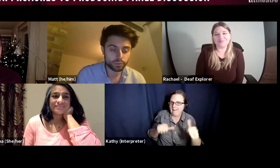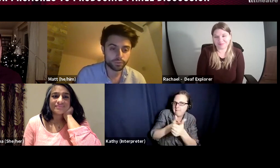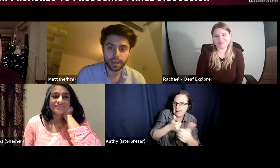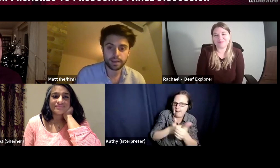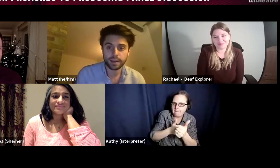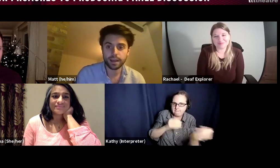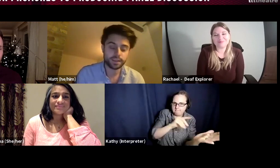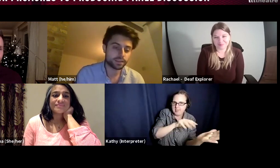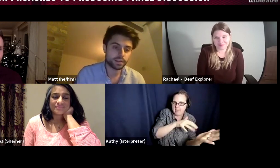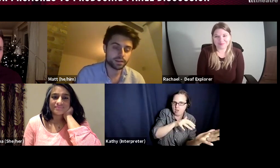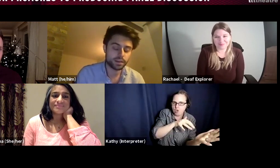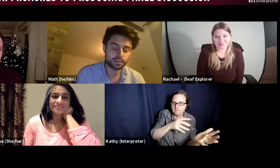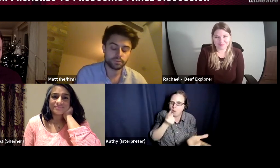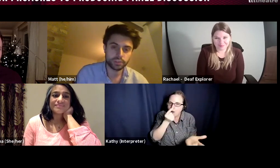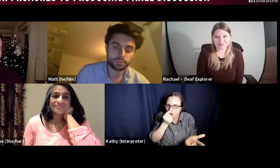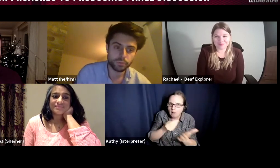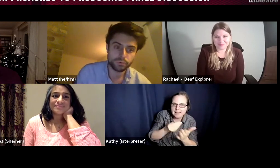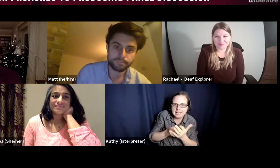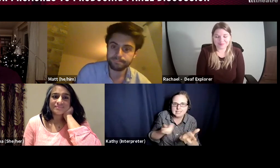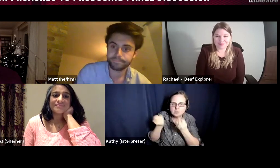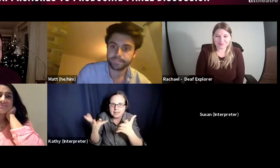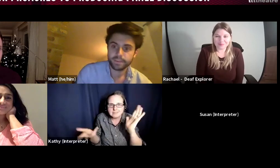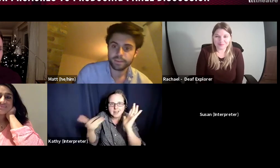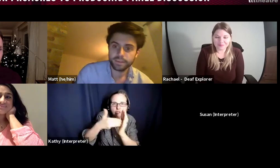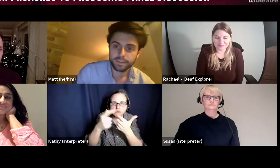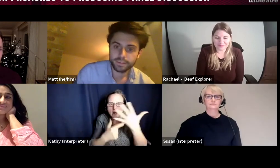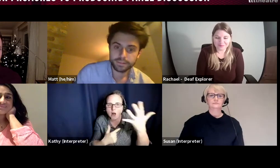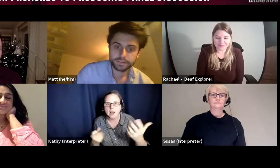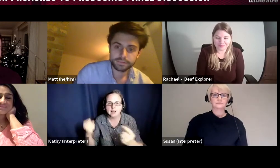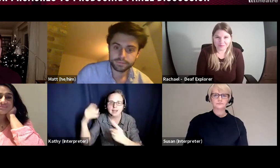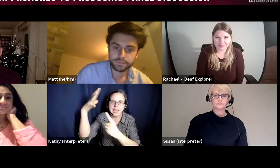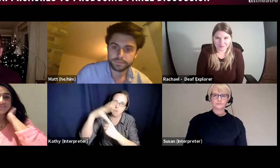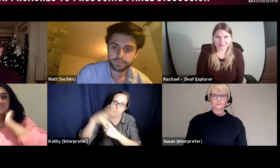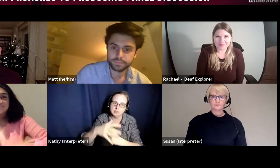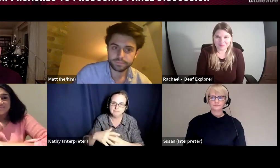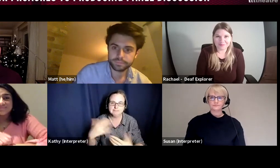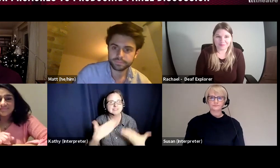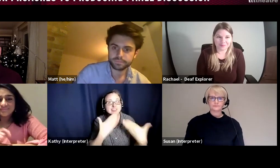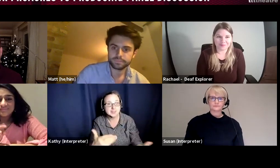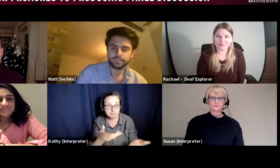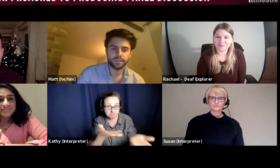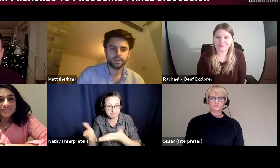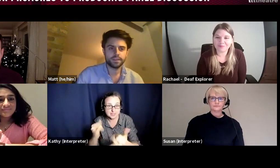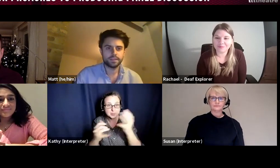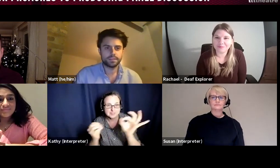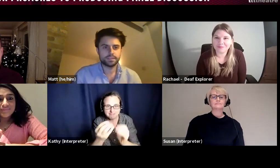not thought of yet I think also is important. ALEX: Absolutely. And I would add that planning